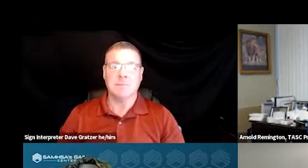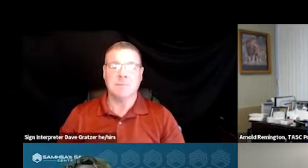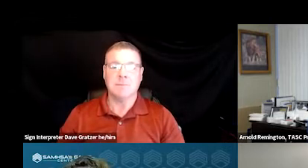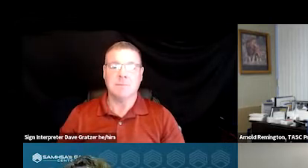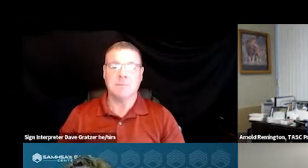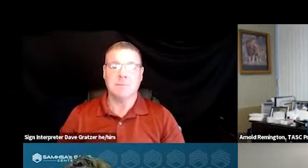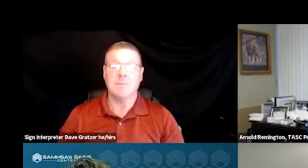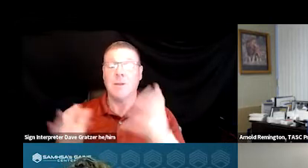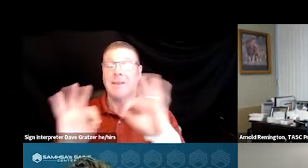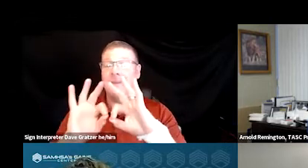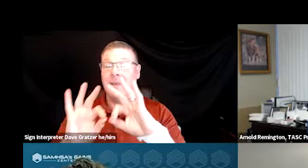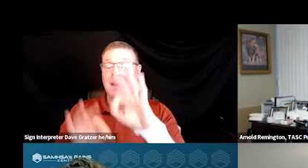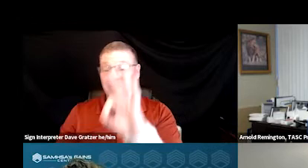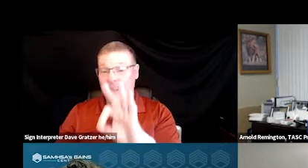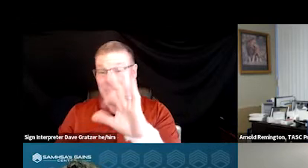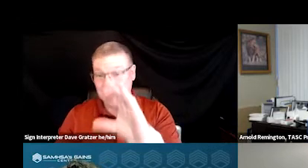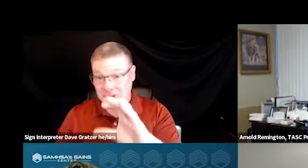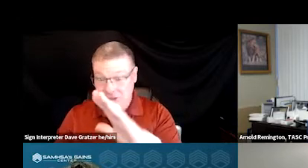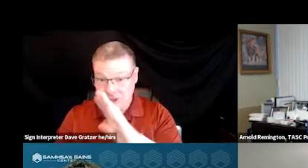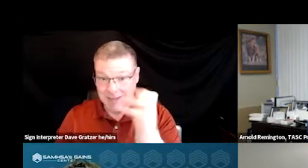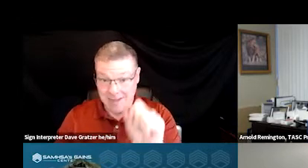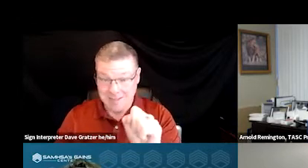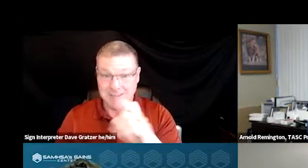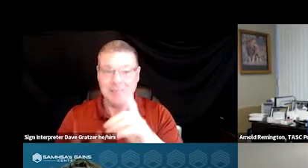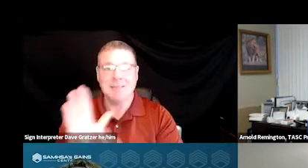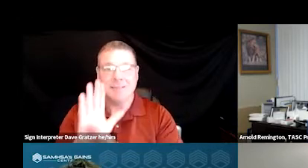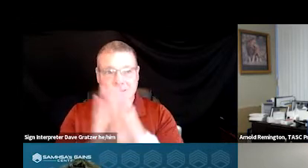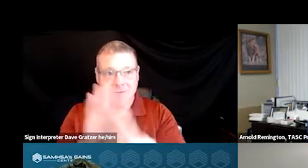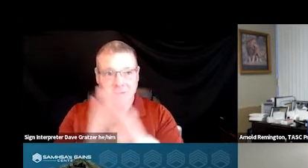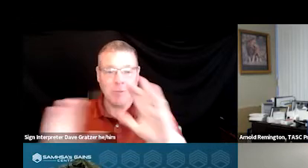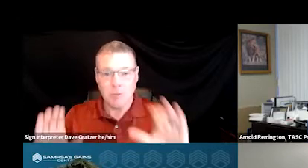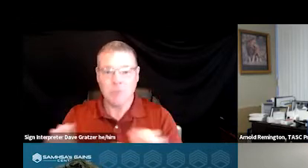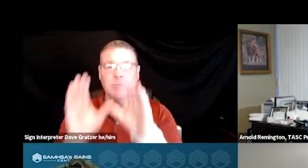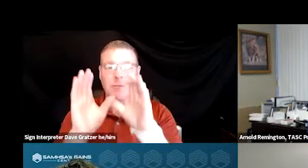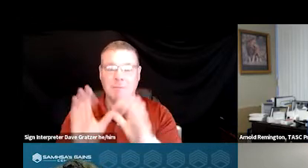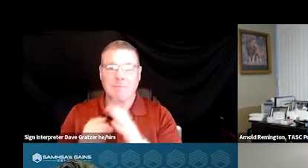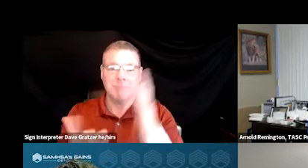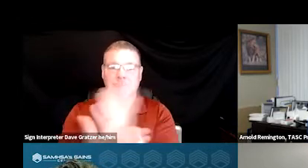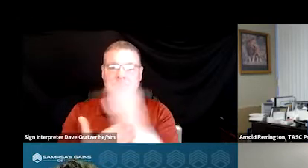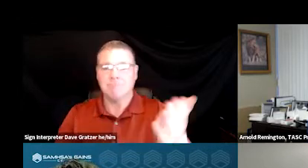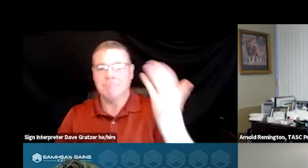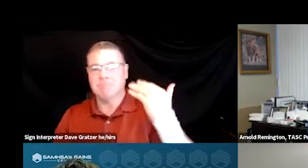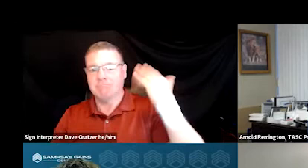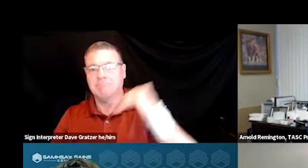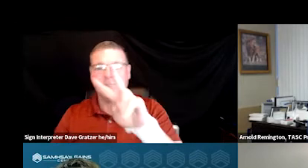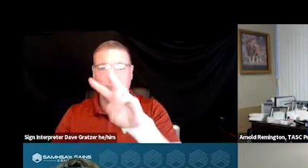So Family and Children's Services began developing its crisis services continuum back in 2001.